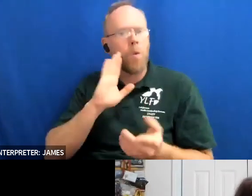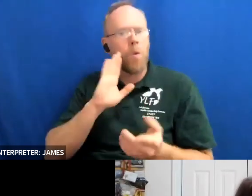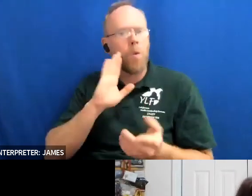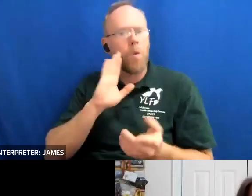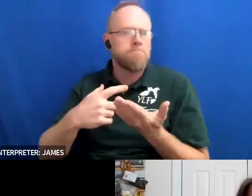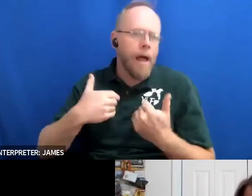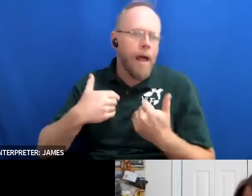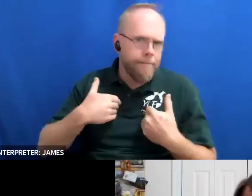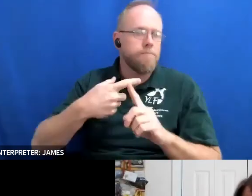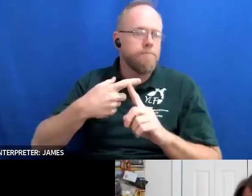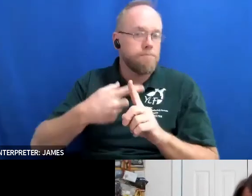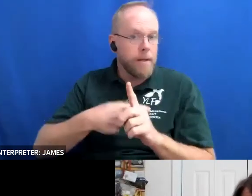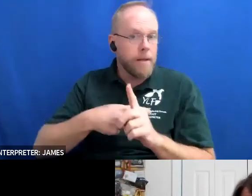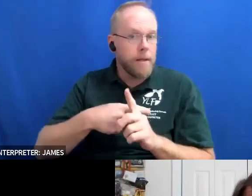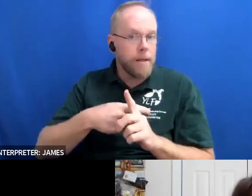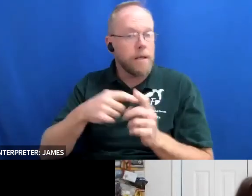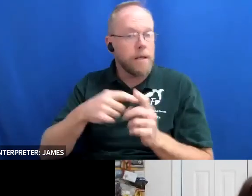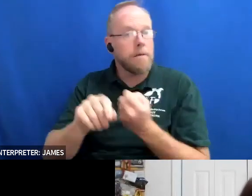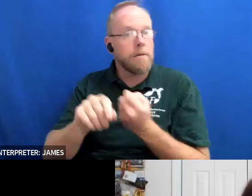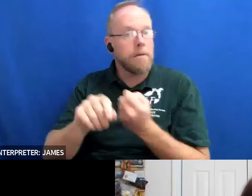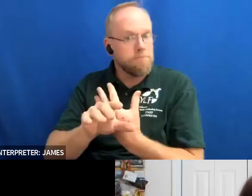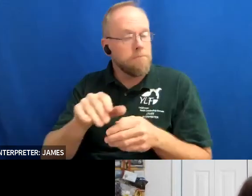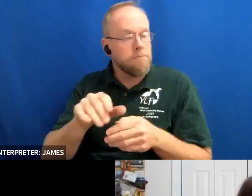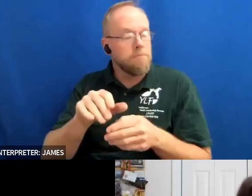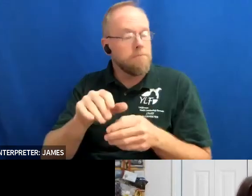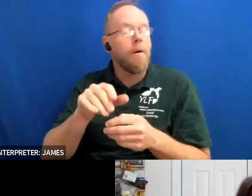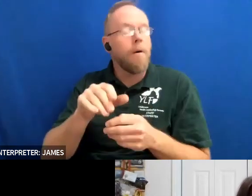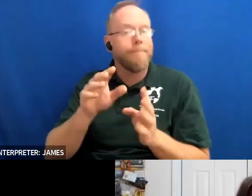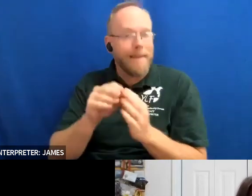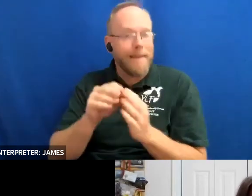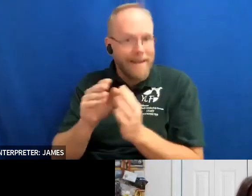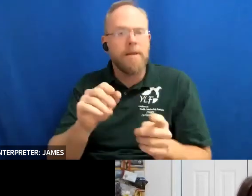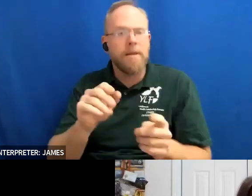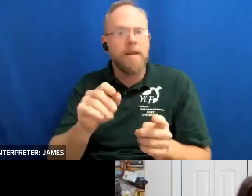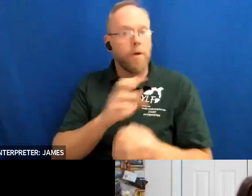so if you have an interest in again getting more involved on a national level you can definitely